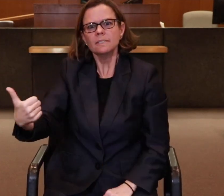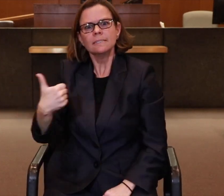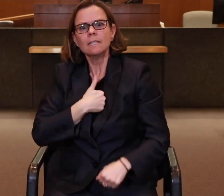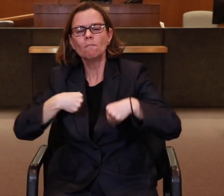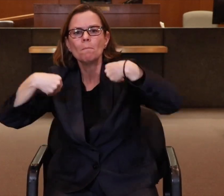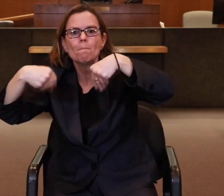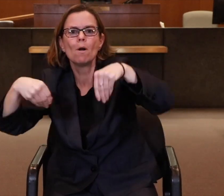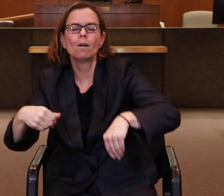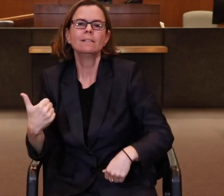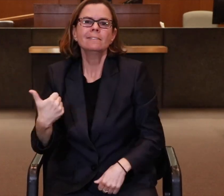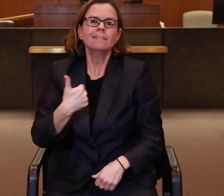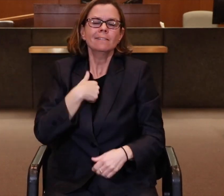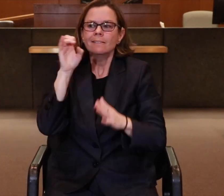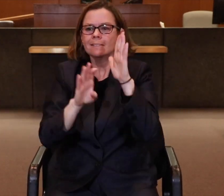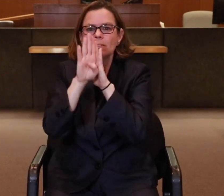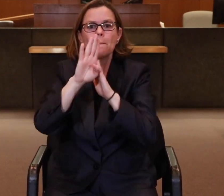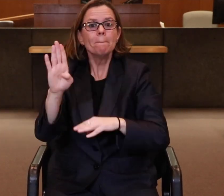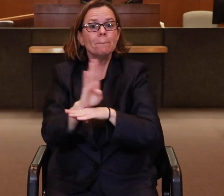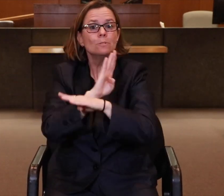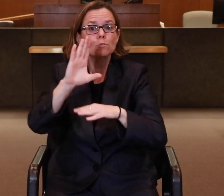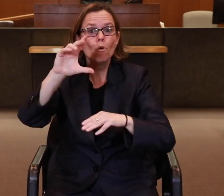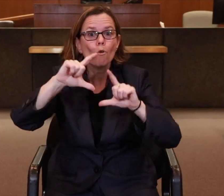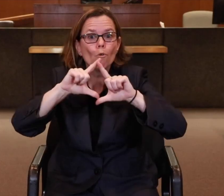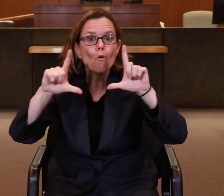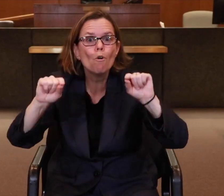market myself, and develop my own business cards.